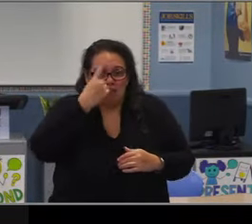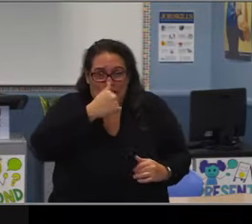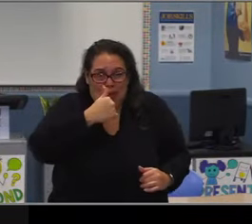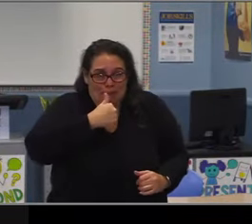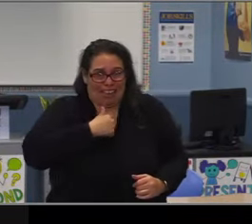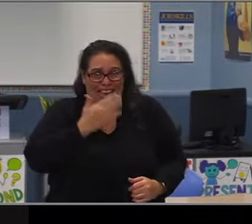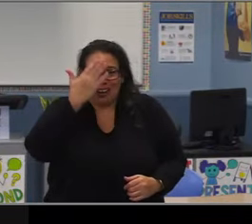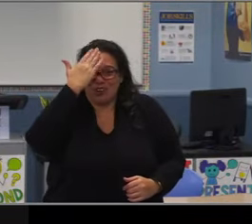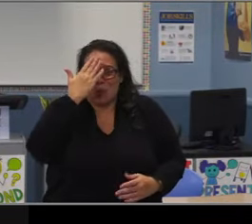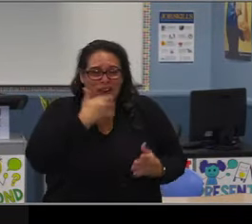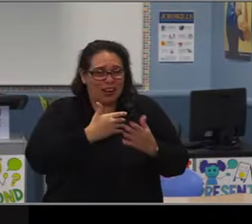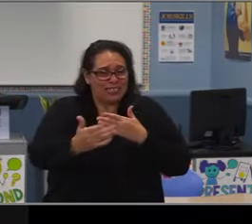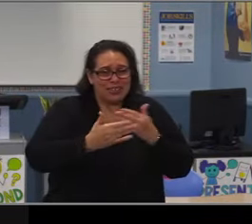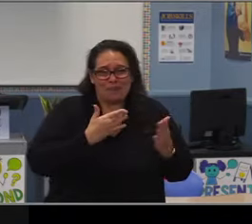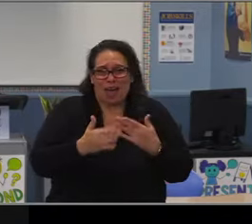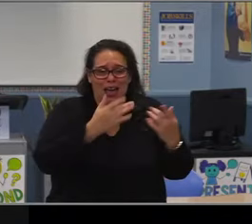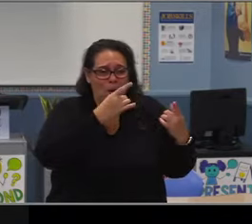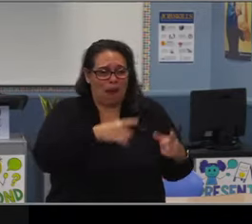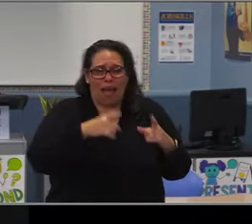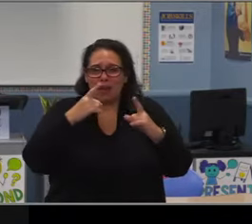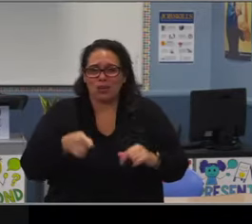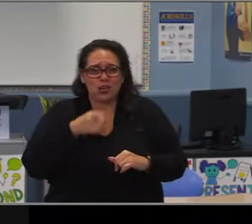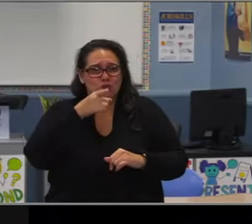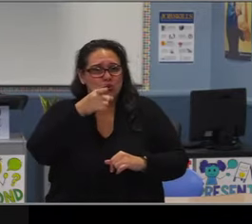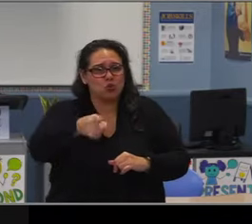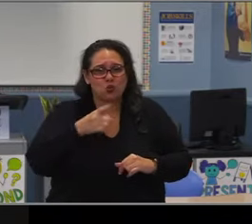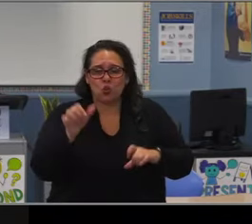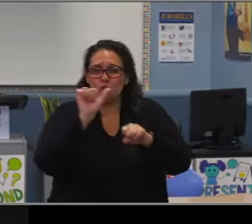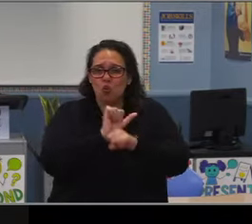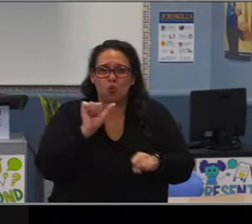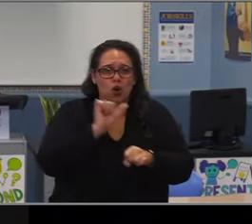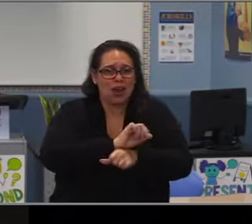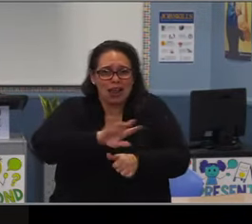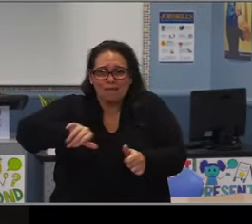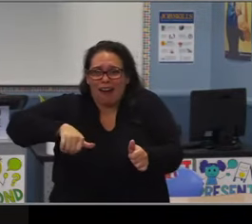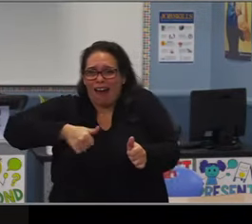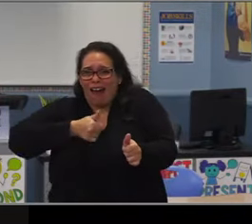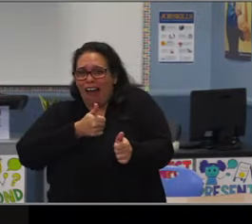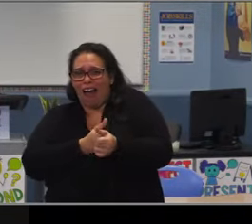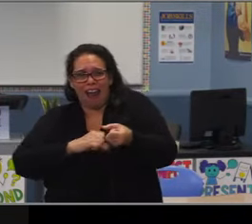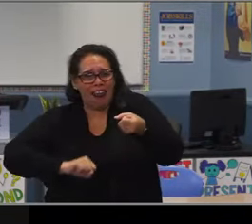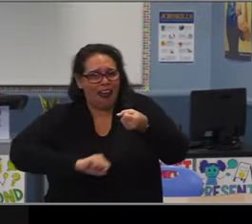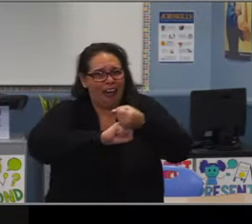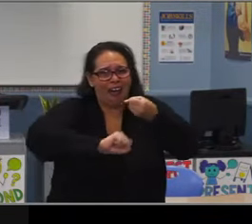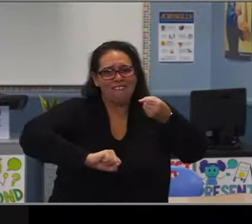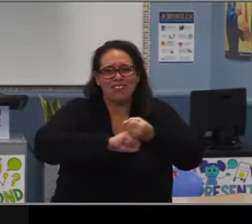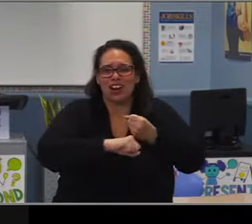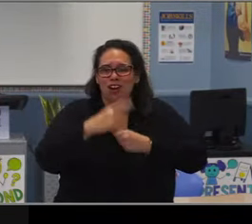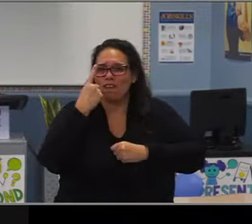Personally, I will always remember hearing about your passion for Long Beach students and your visions for LBUSD.